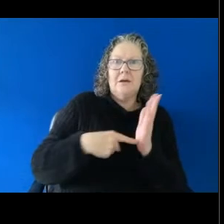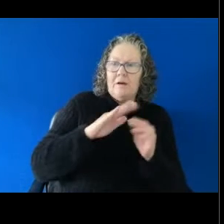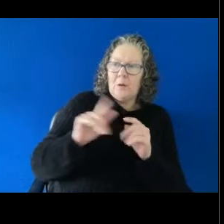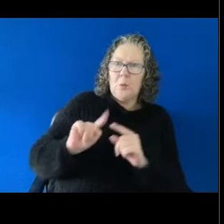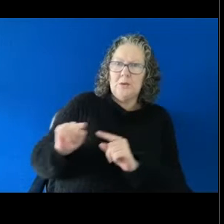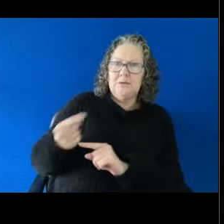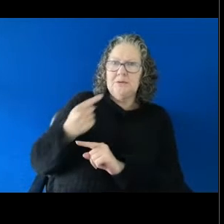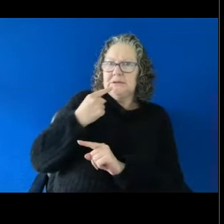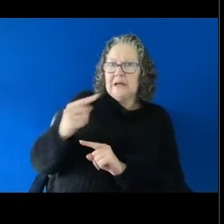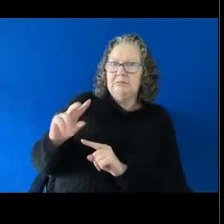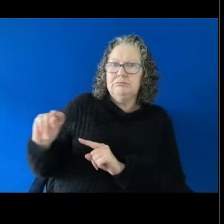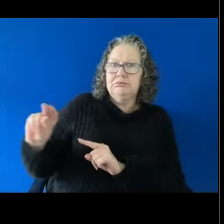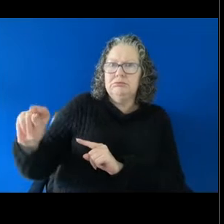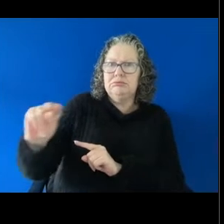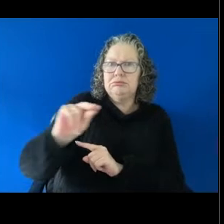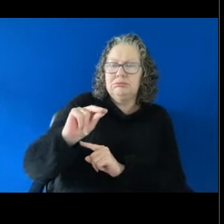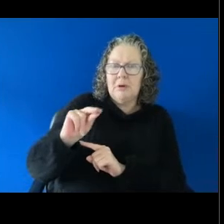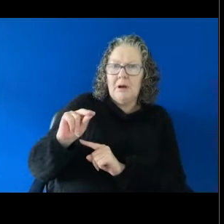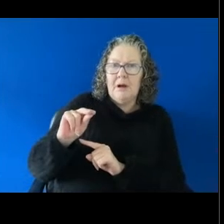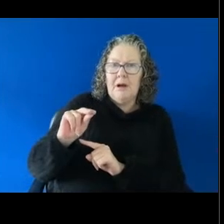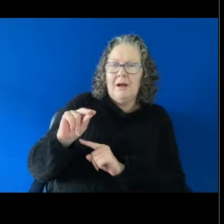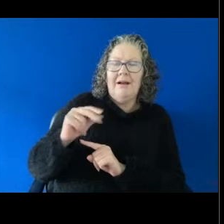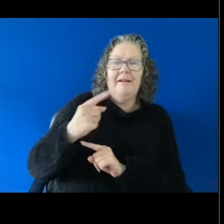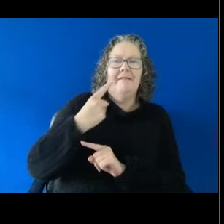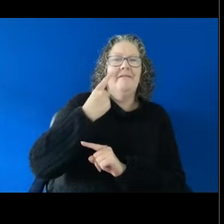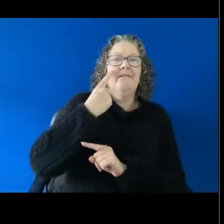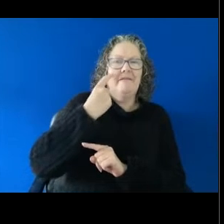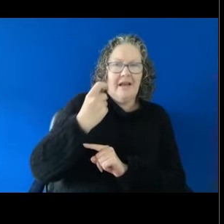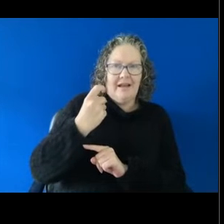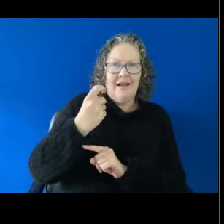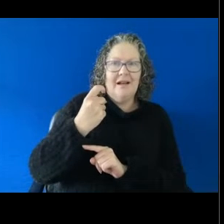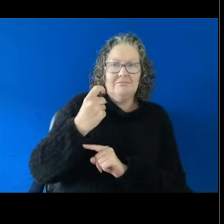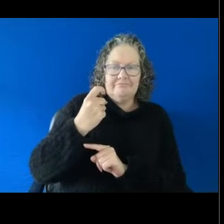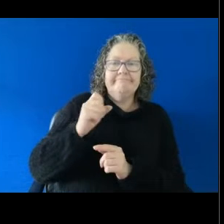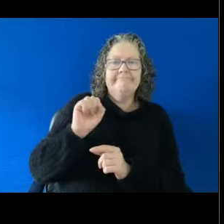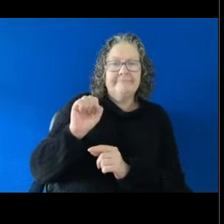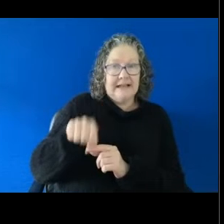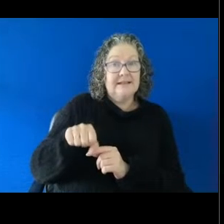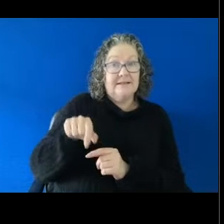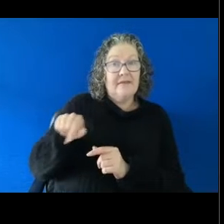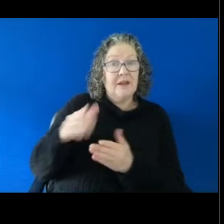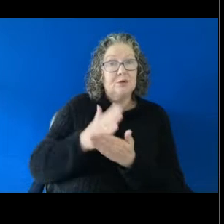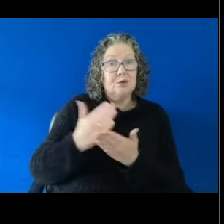it was found, in those circumstances, to be sexual harassment. This is quite a technical